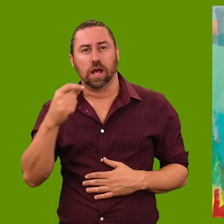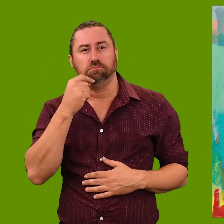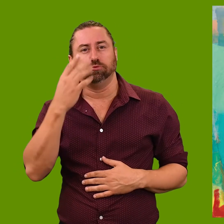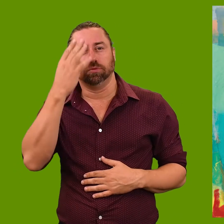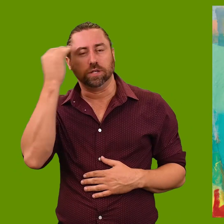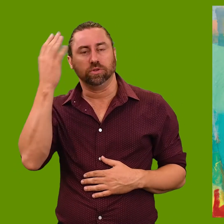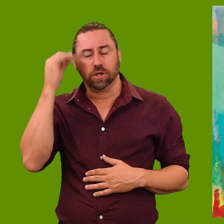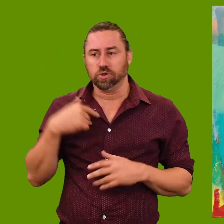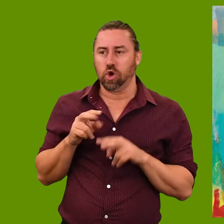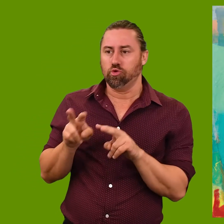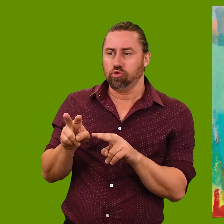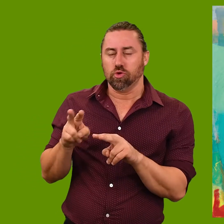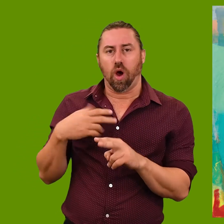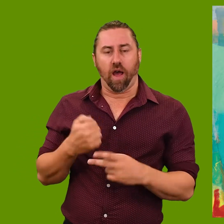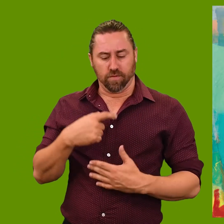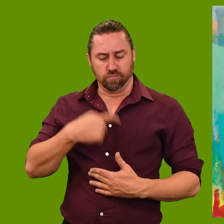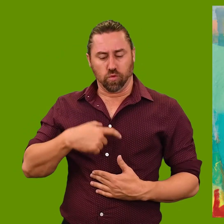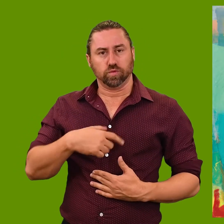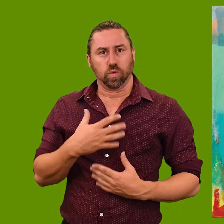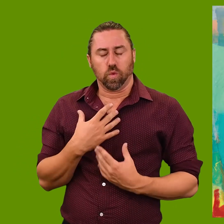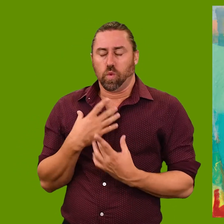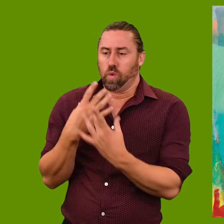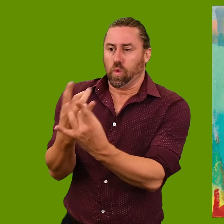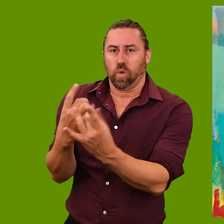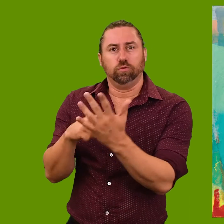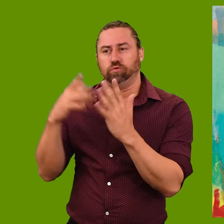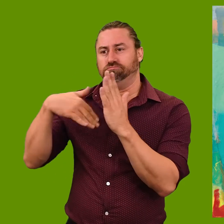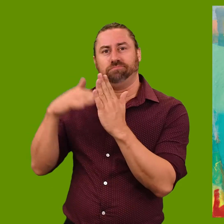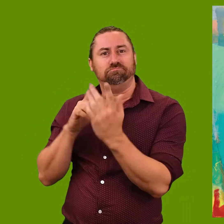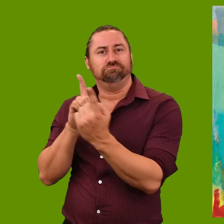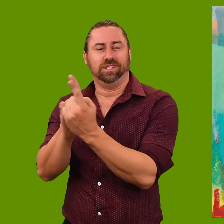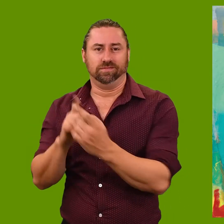and also had dementia, it gave me a more personal reason to meet her.